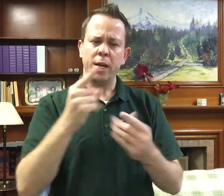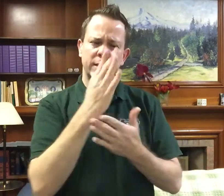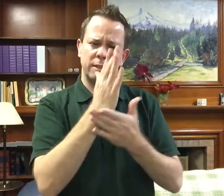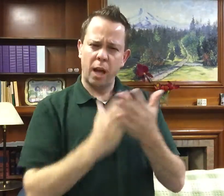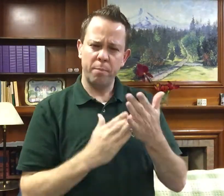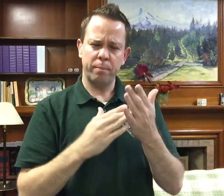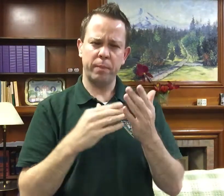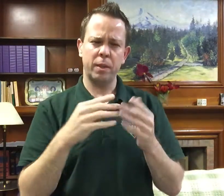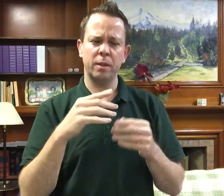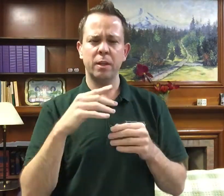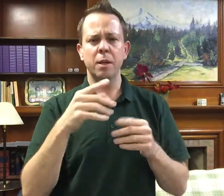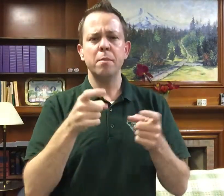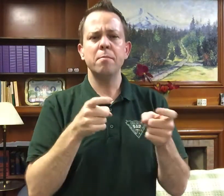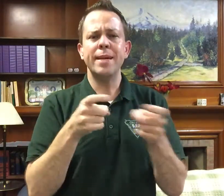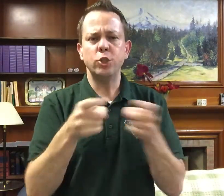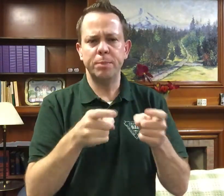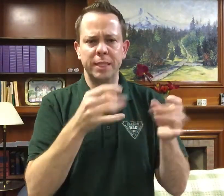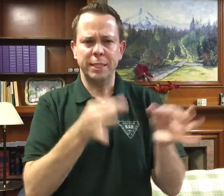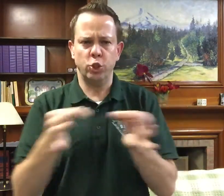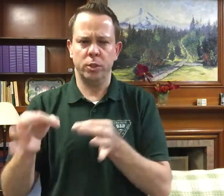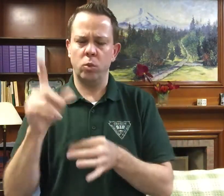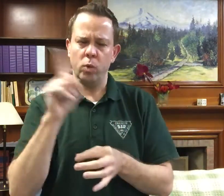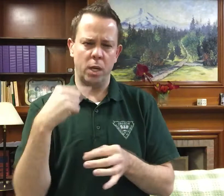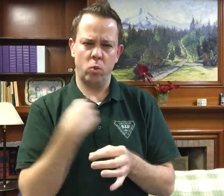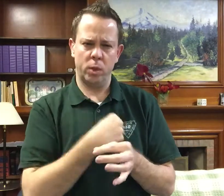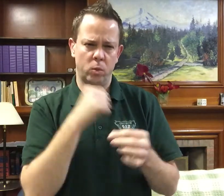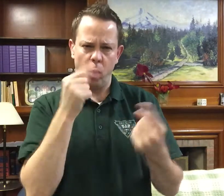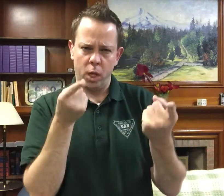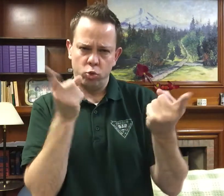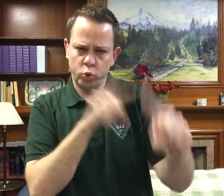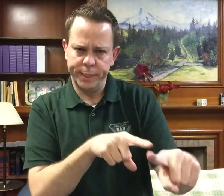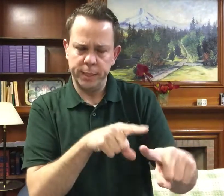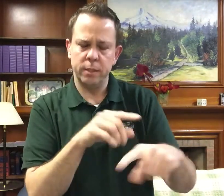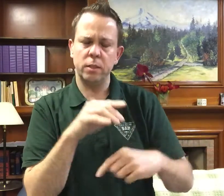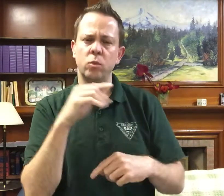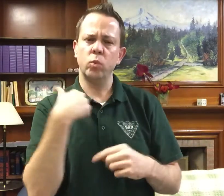There are just some management decisions that we don't agree on.